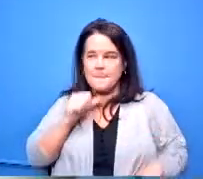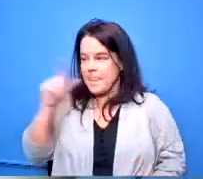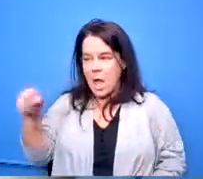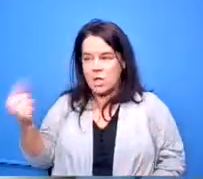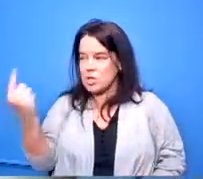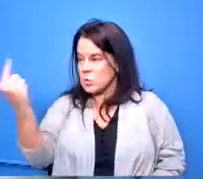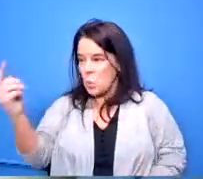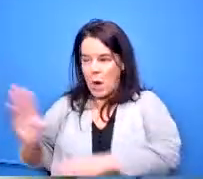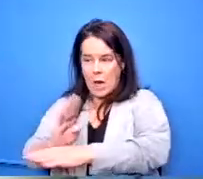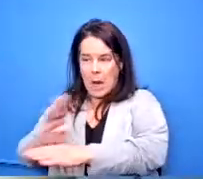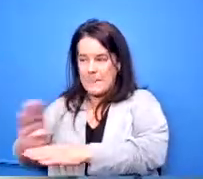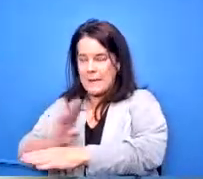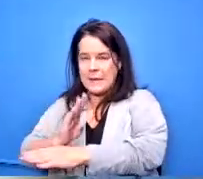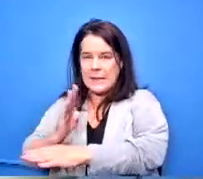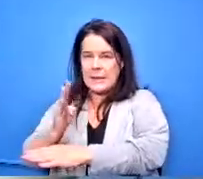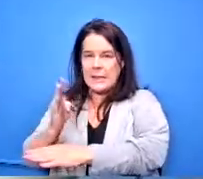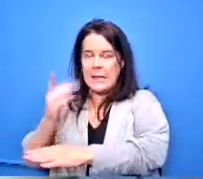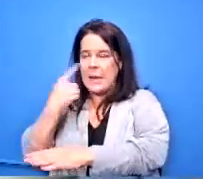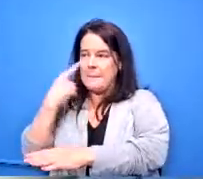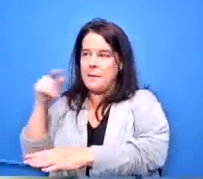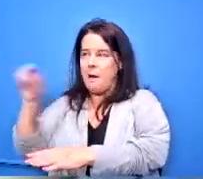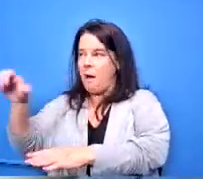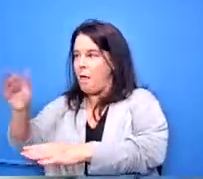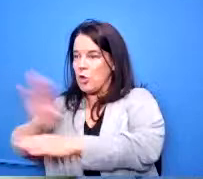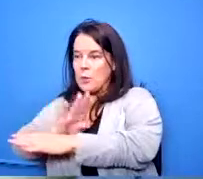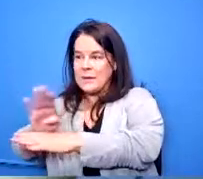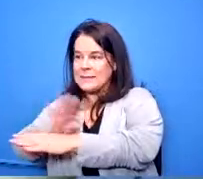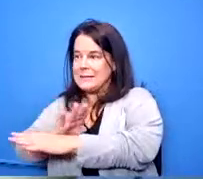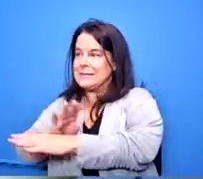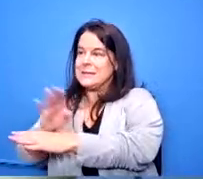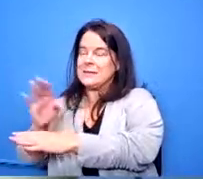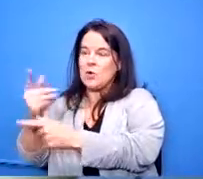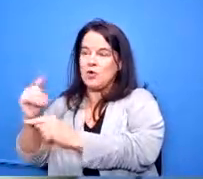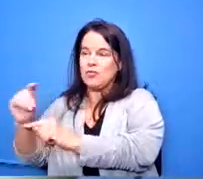they're also being pulled in other districts but looking at smaller transportational services